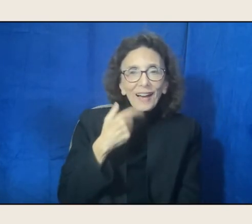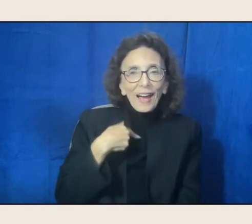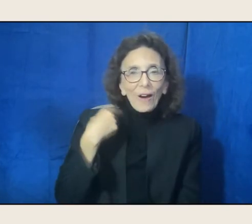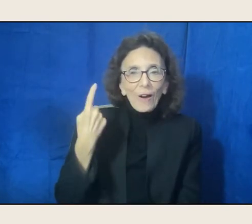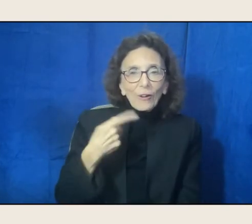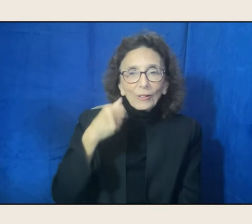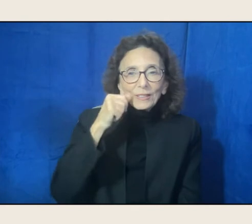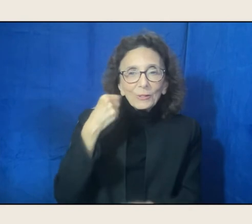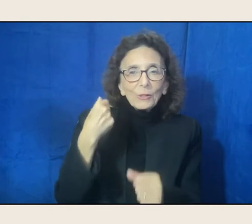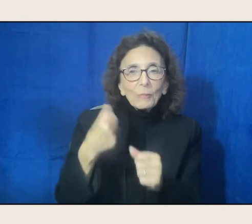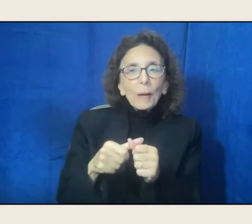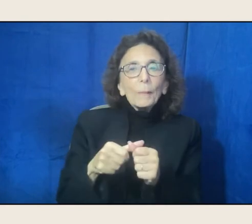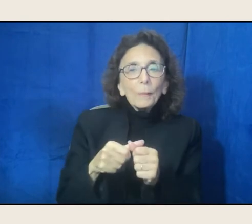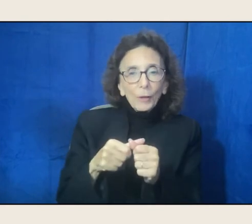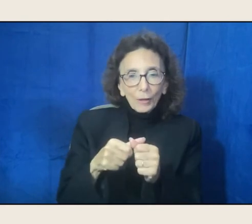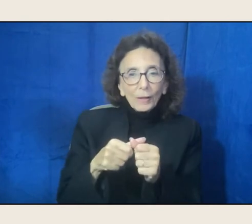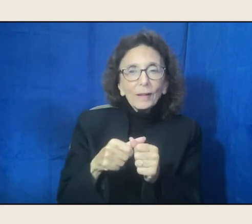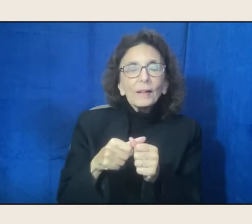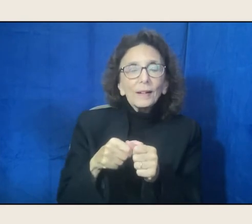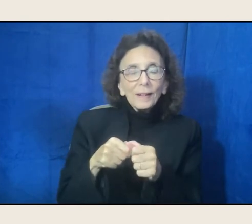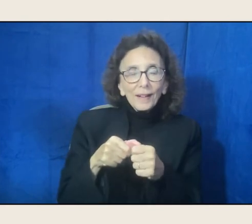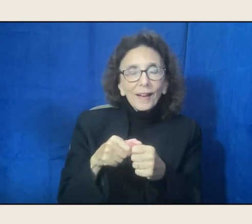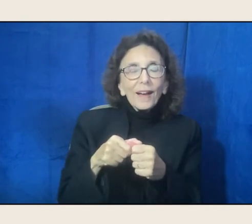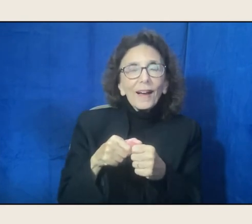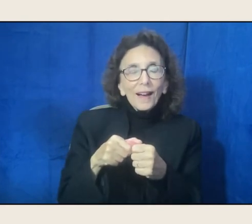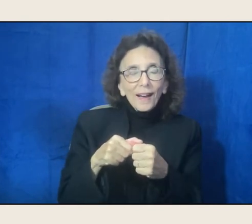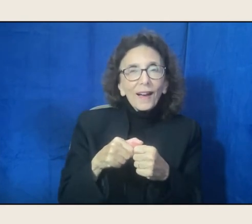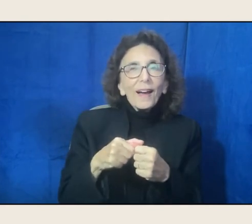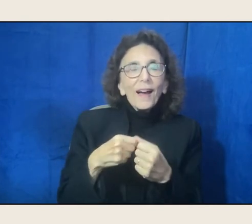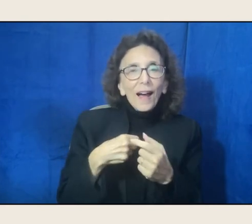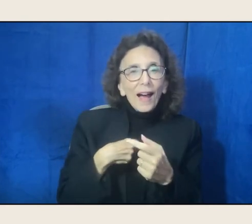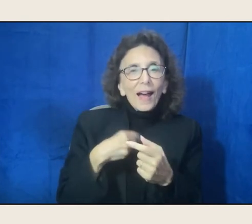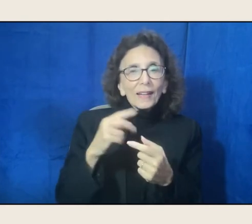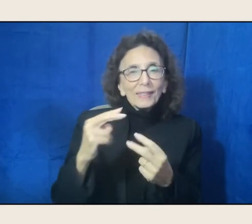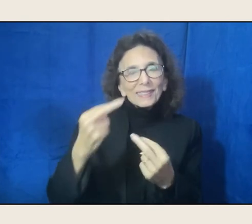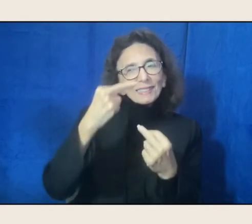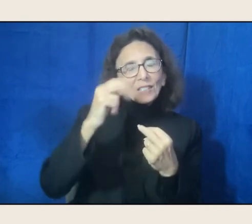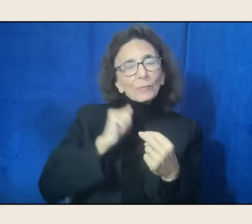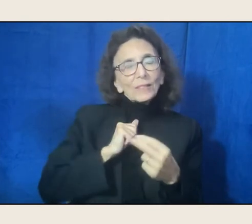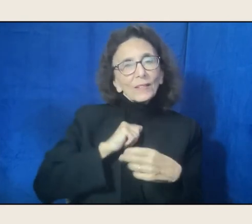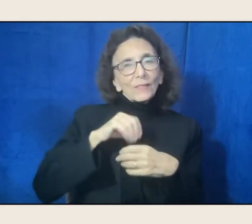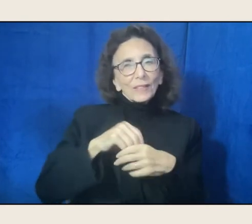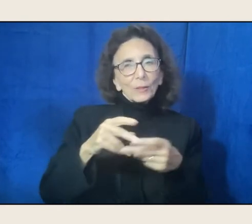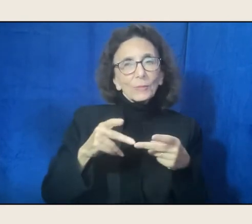But I've seen myself in that position, well ending the last week of April,